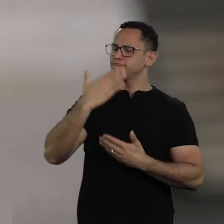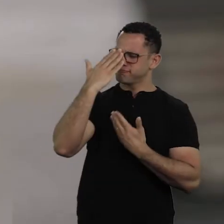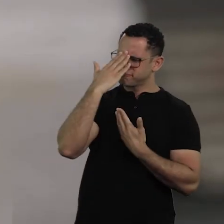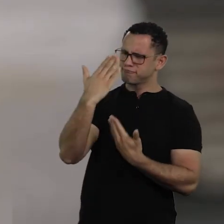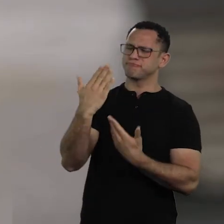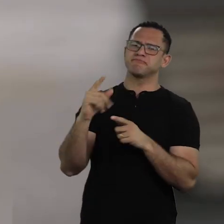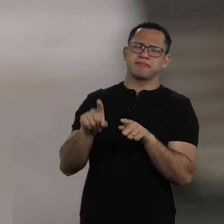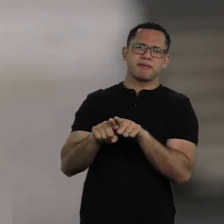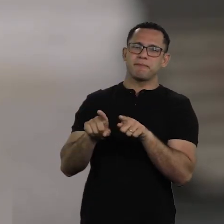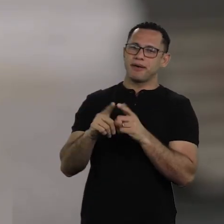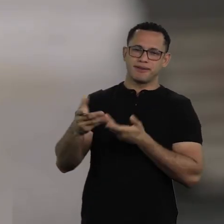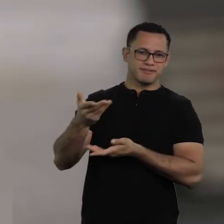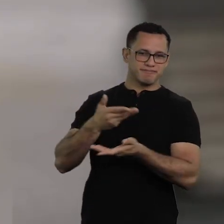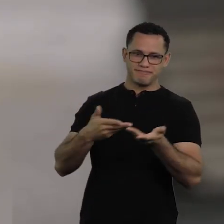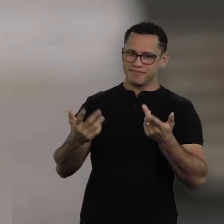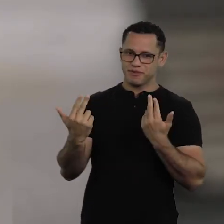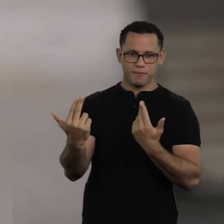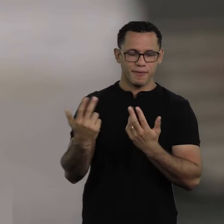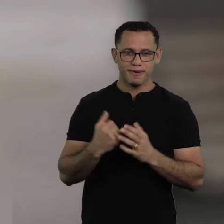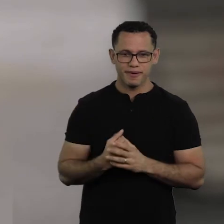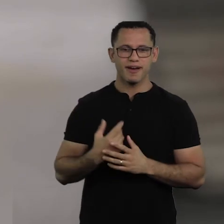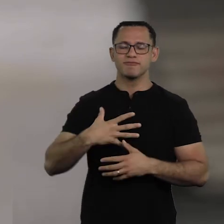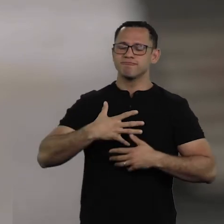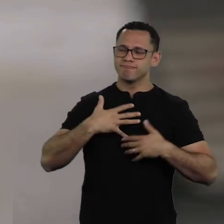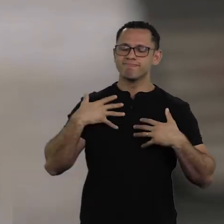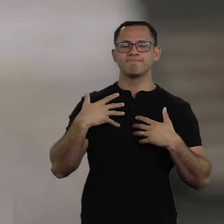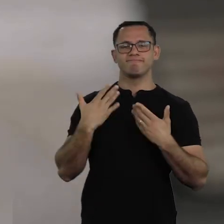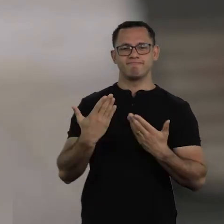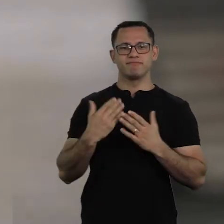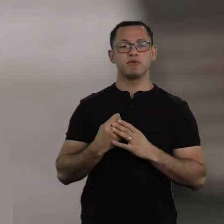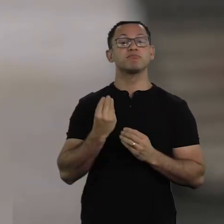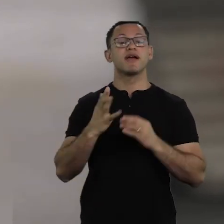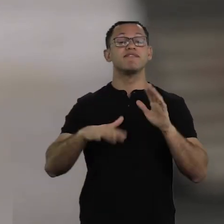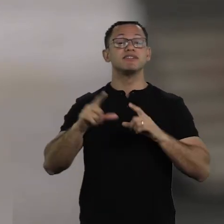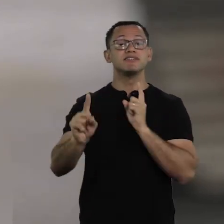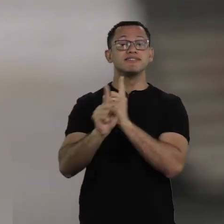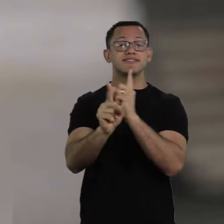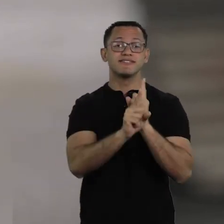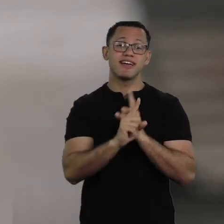A real pleasure, it’s so difficult to meet, and in this moment I think it is